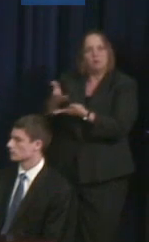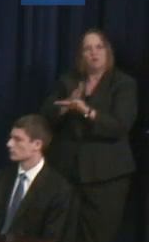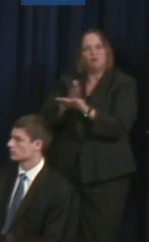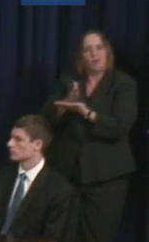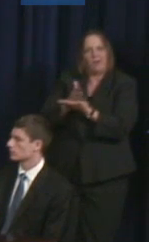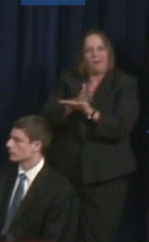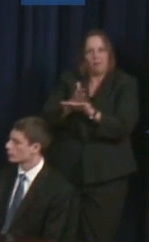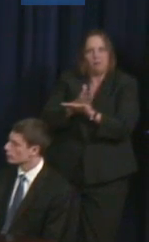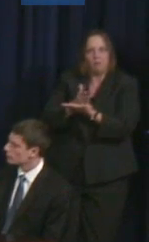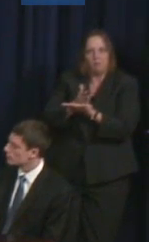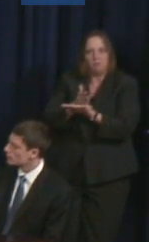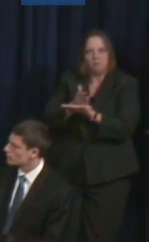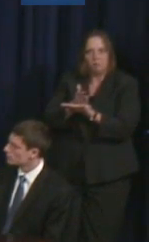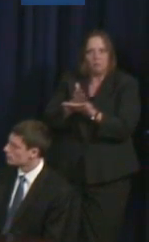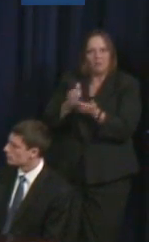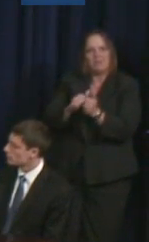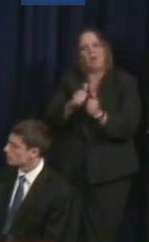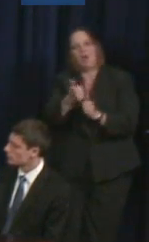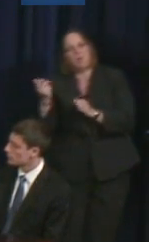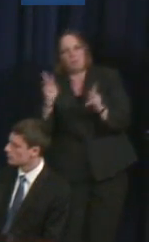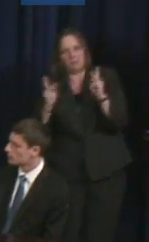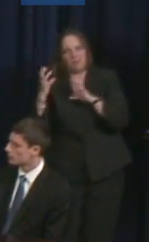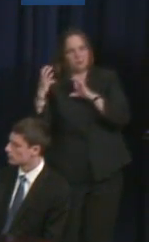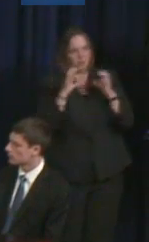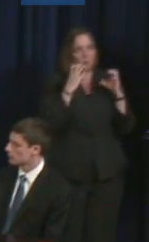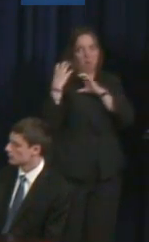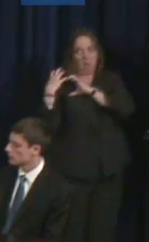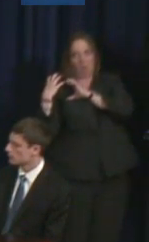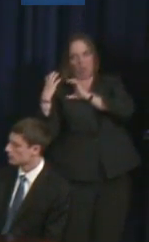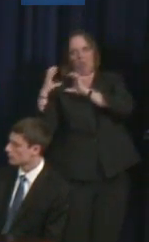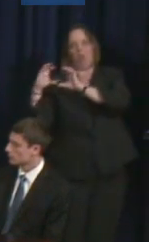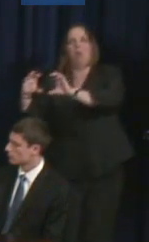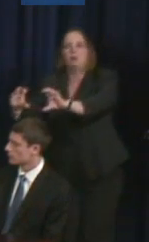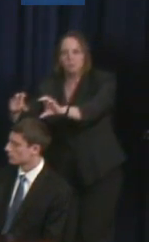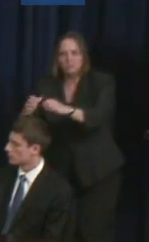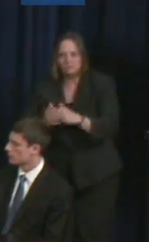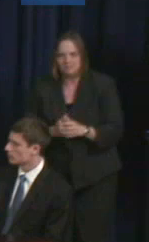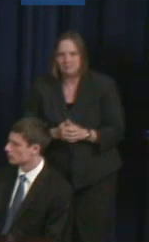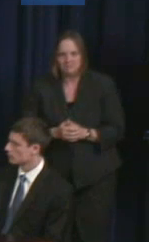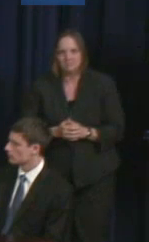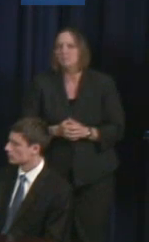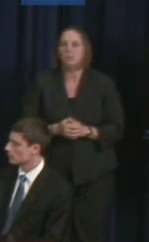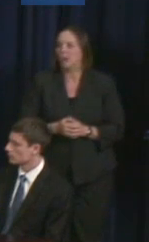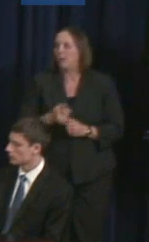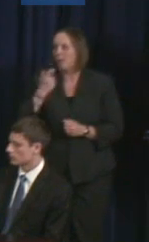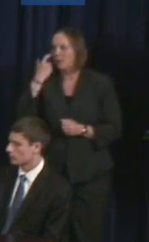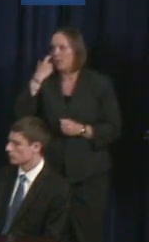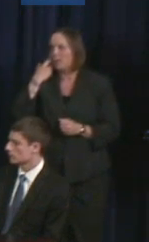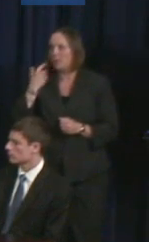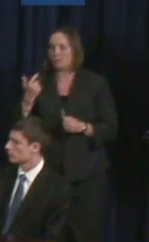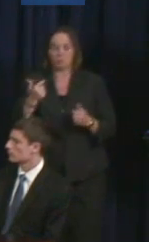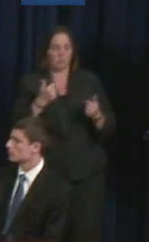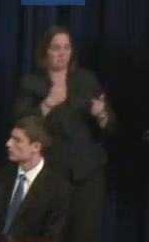Judith Heumann: Thank you. Female Speaker: If we're going to start with what motivates us, I would definitely say the